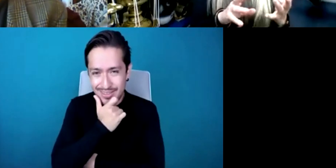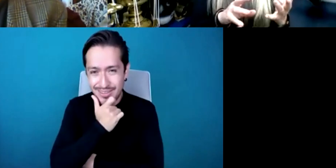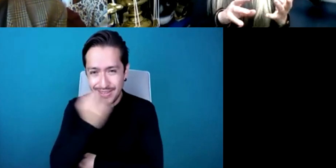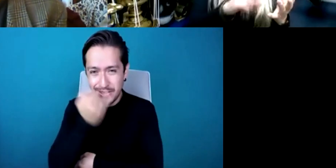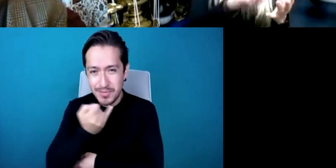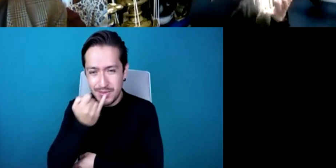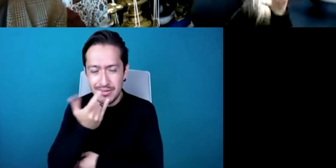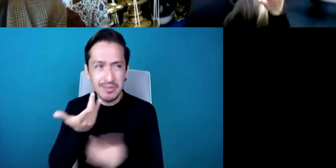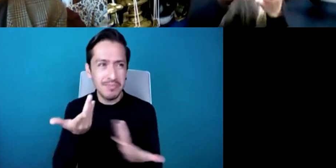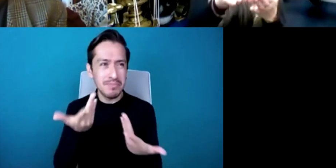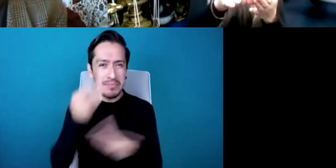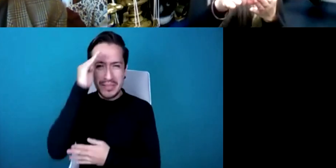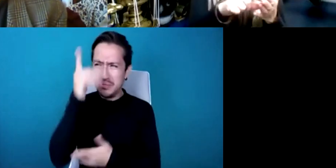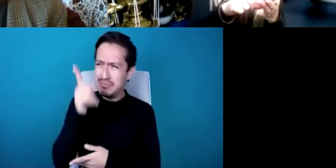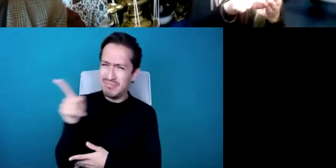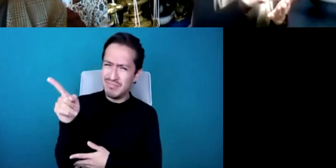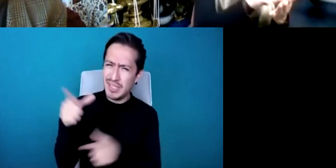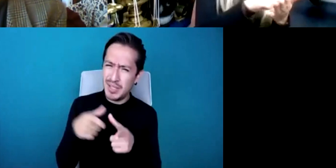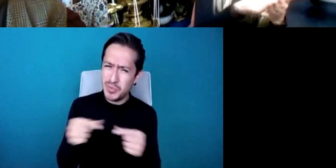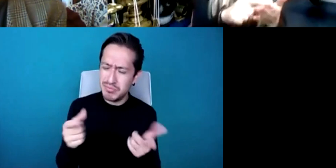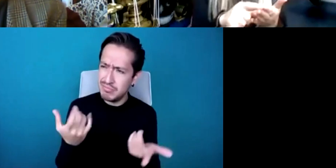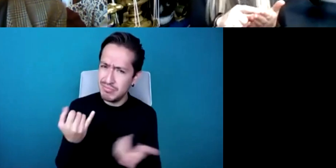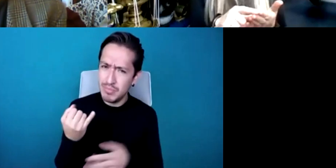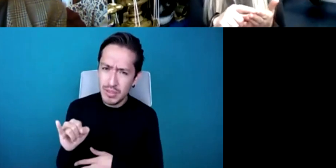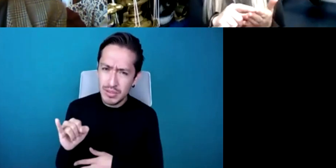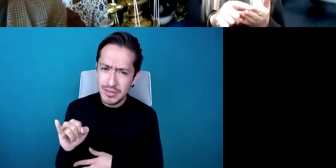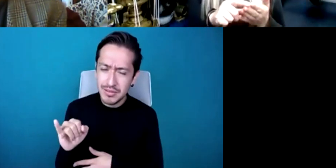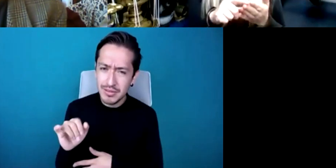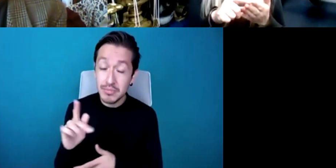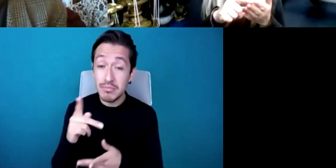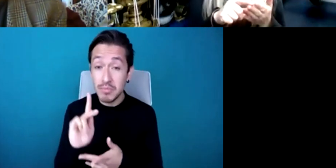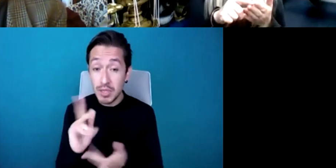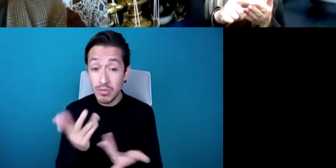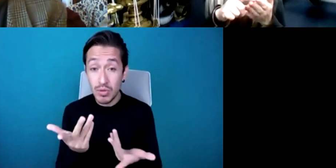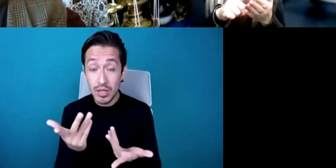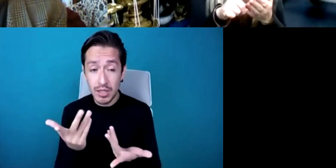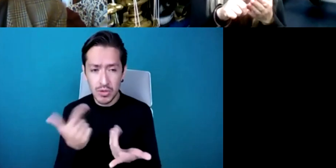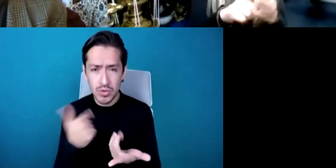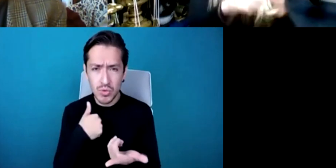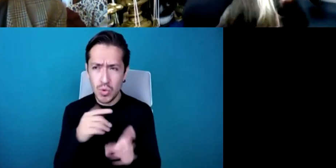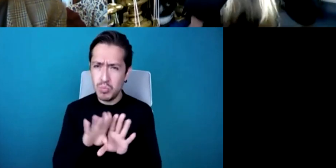make any comment of that or to feel offended by that it was important for me to understand a bit